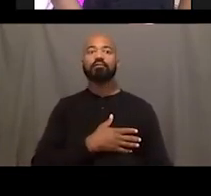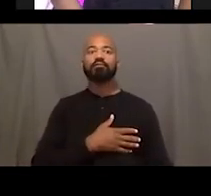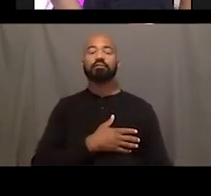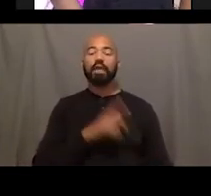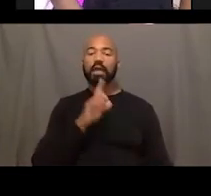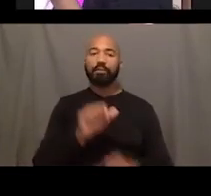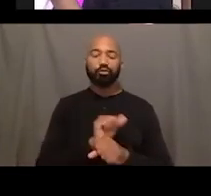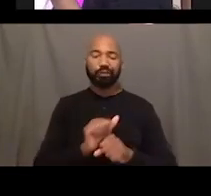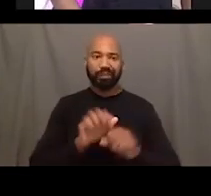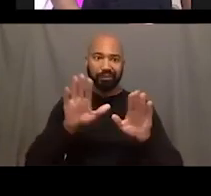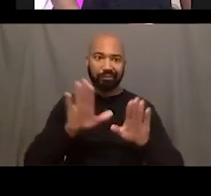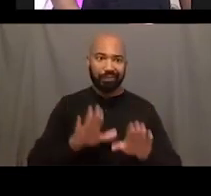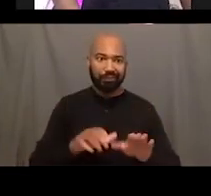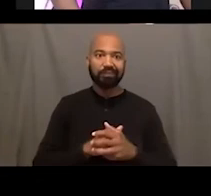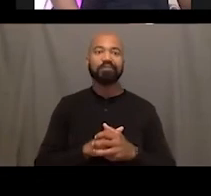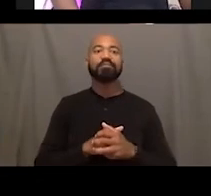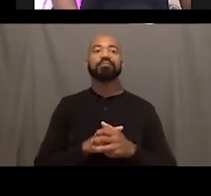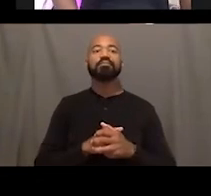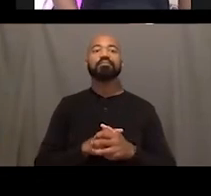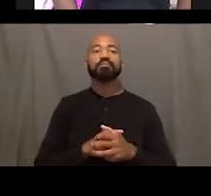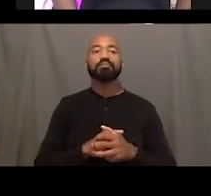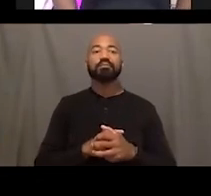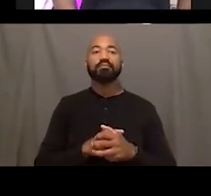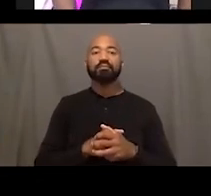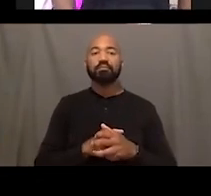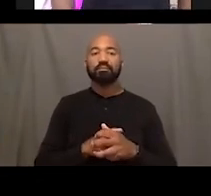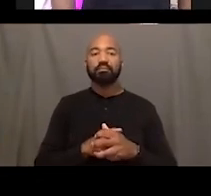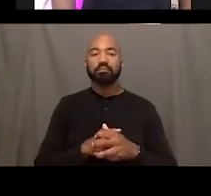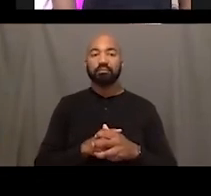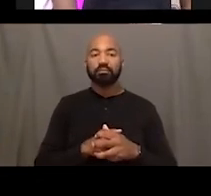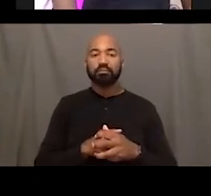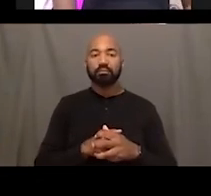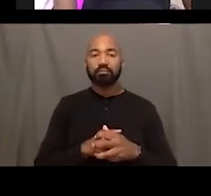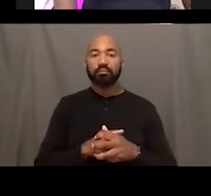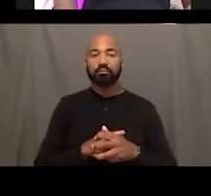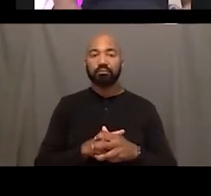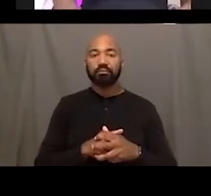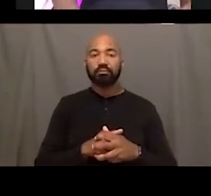I am currently rereading Jill Scott's book